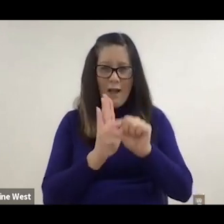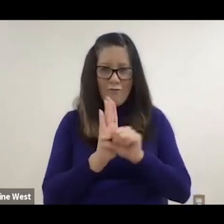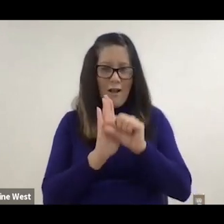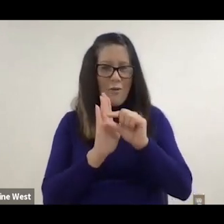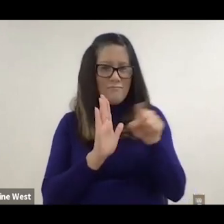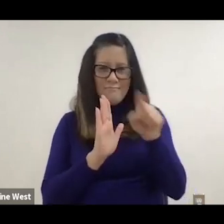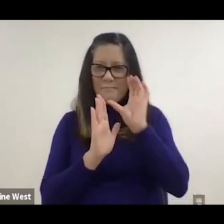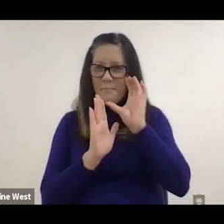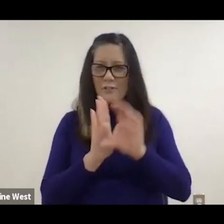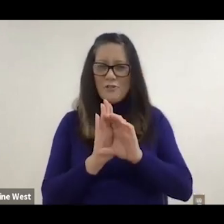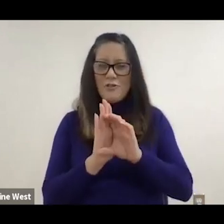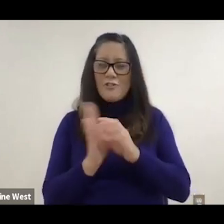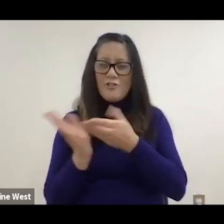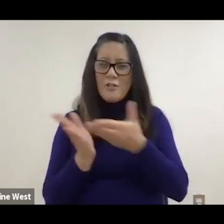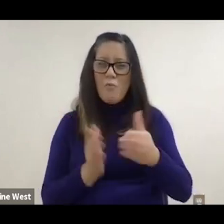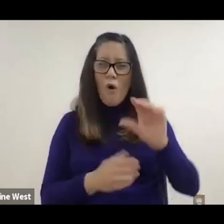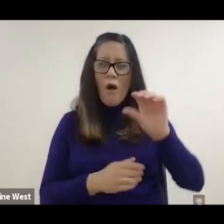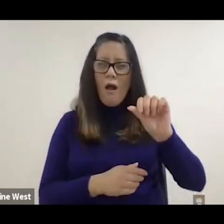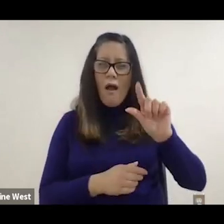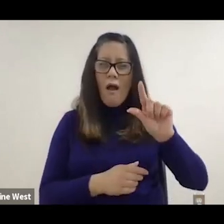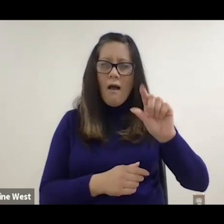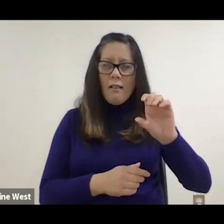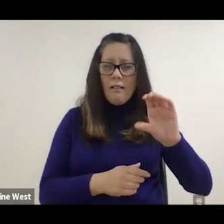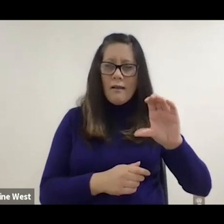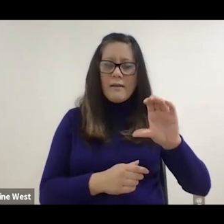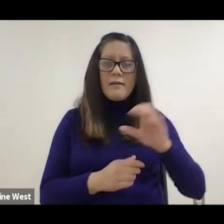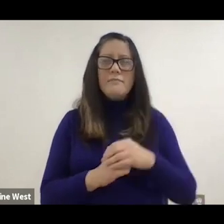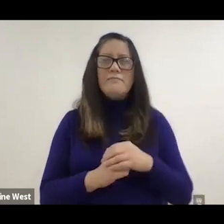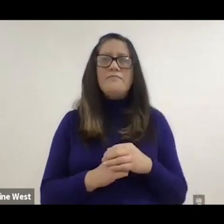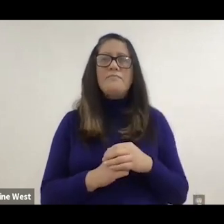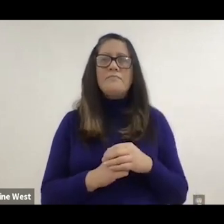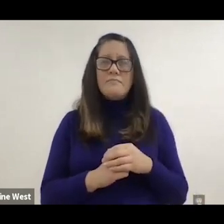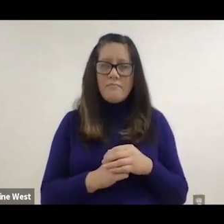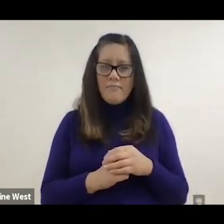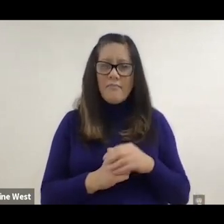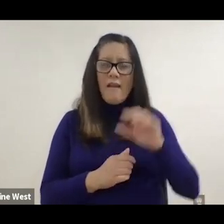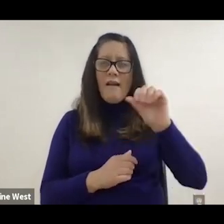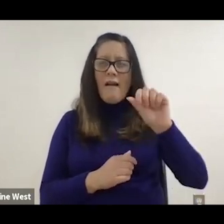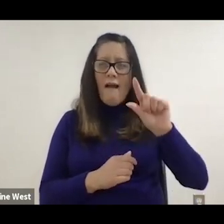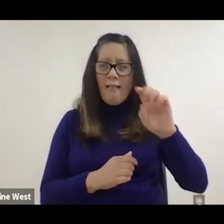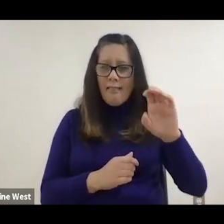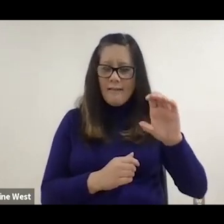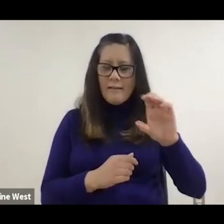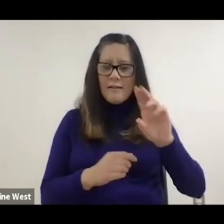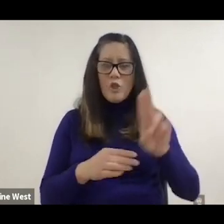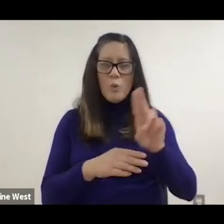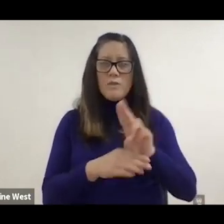Alec was a participant using one of our robotic arms. So we are working with the